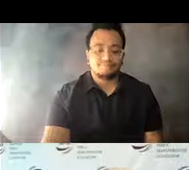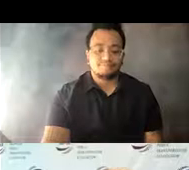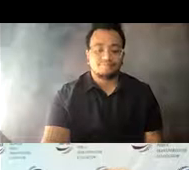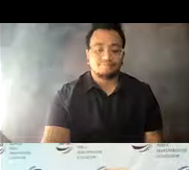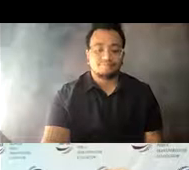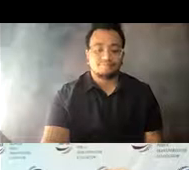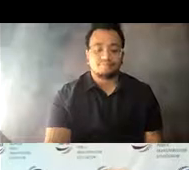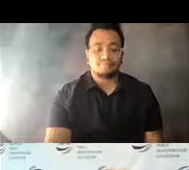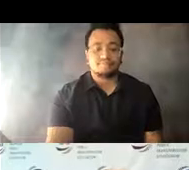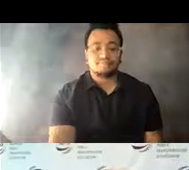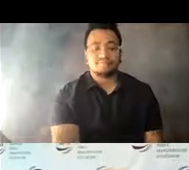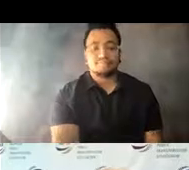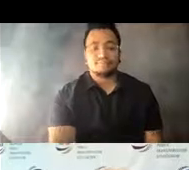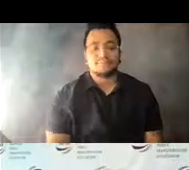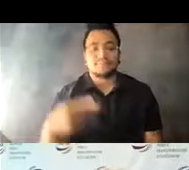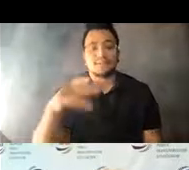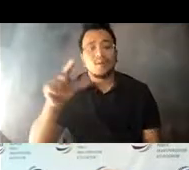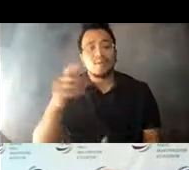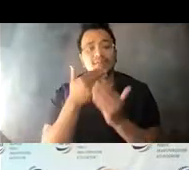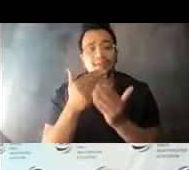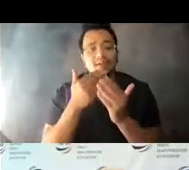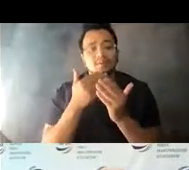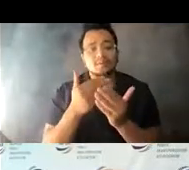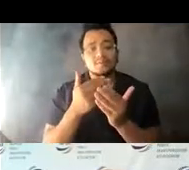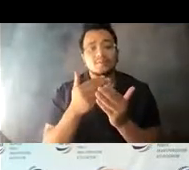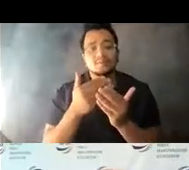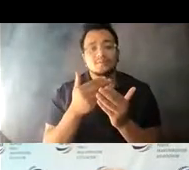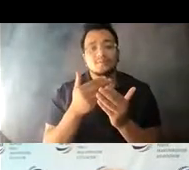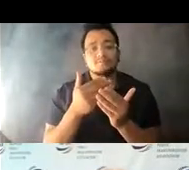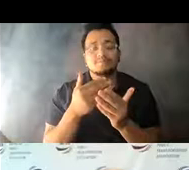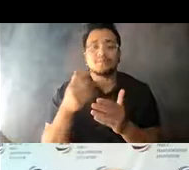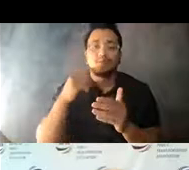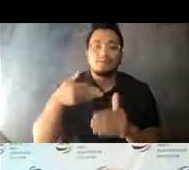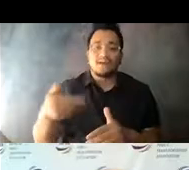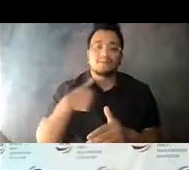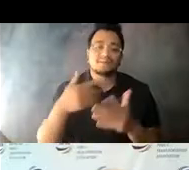Nuria Fernandez for inviting me to join this timely 14:11:10 conversation.